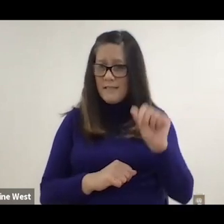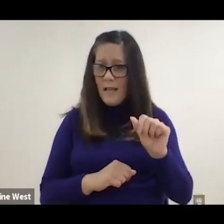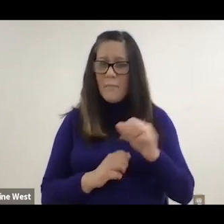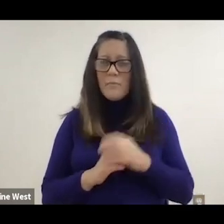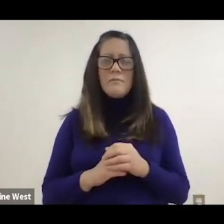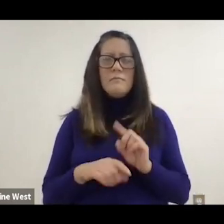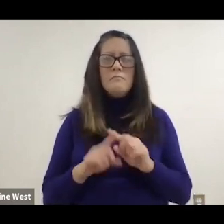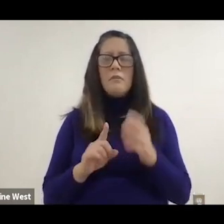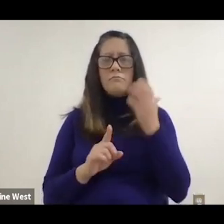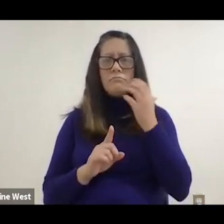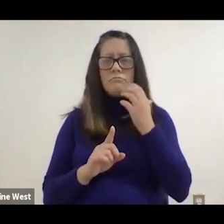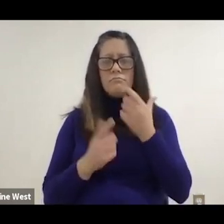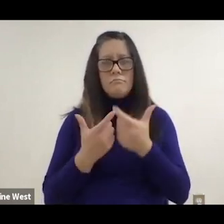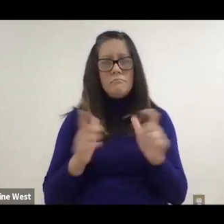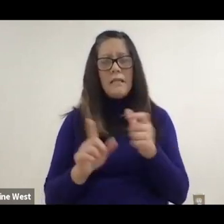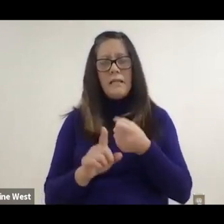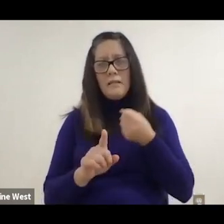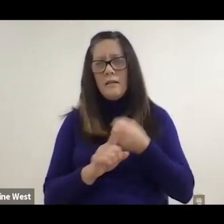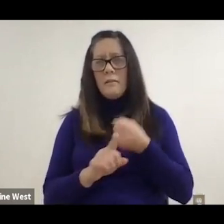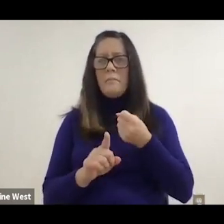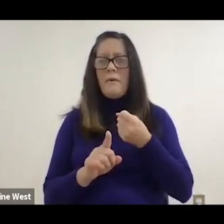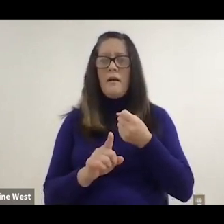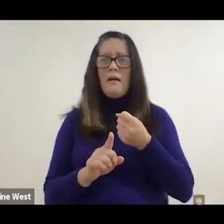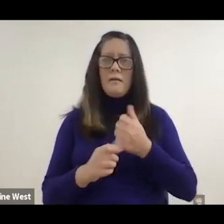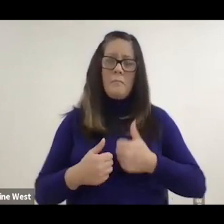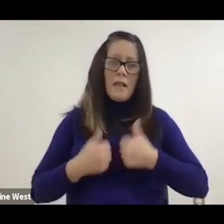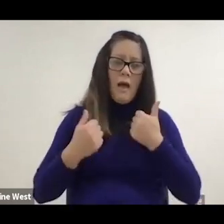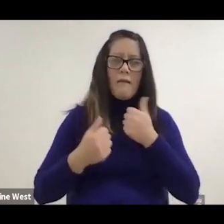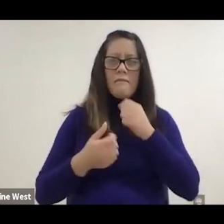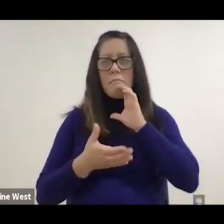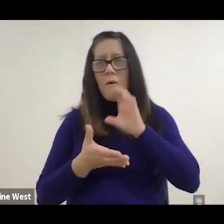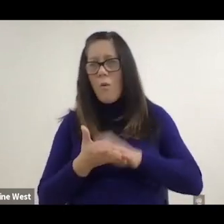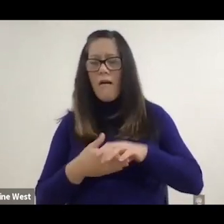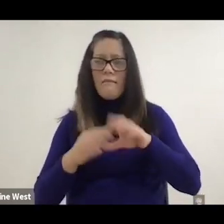but it was having a huge impact on my life, on my wife and my children.